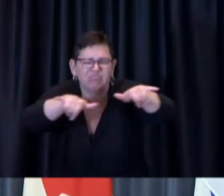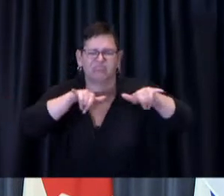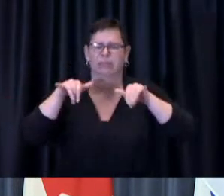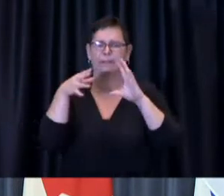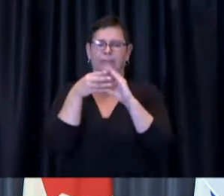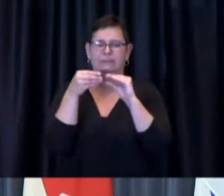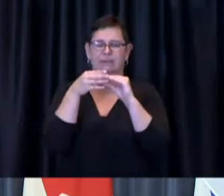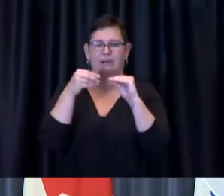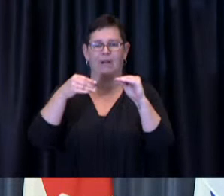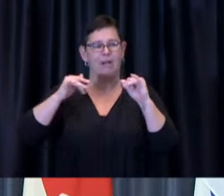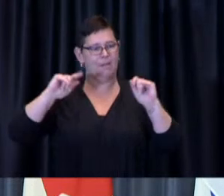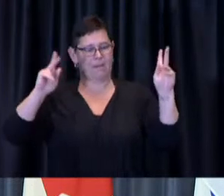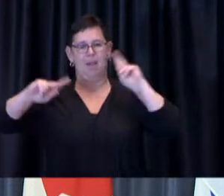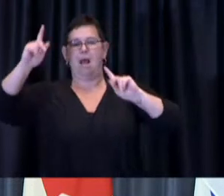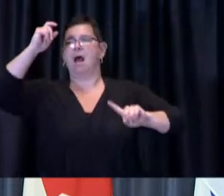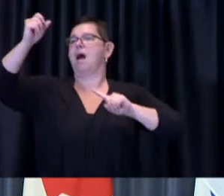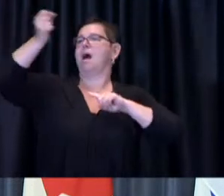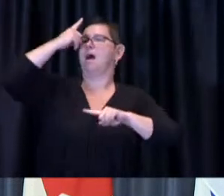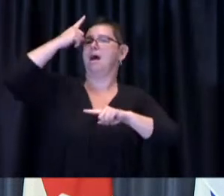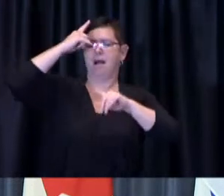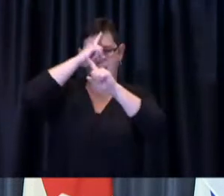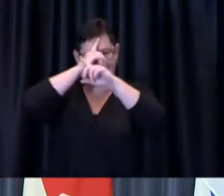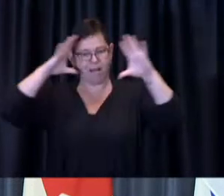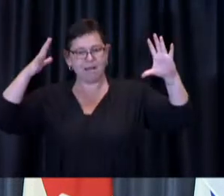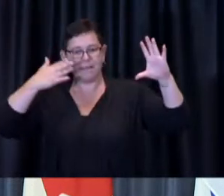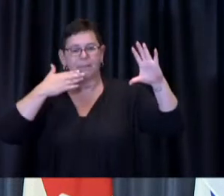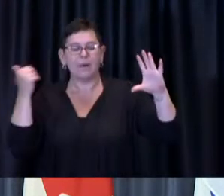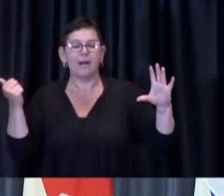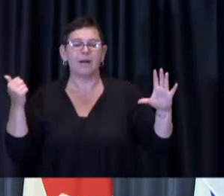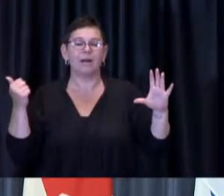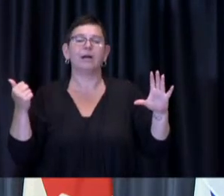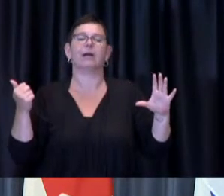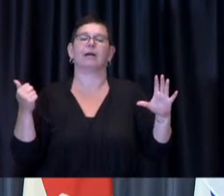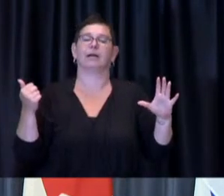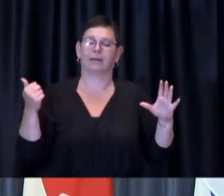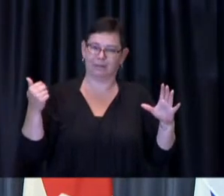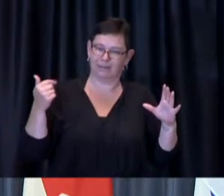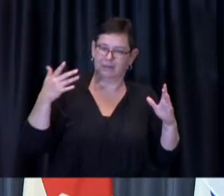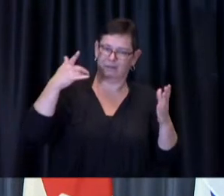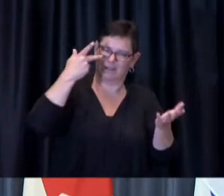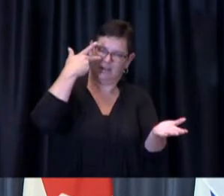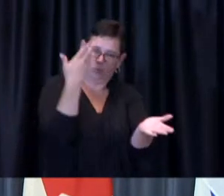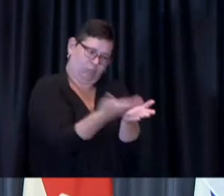in keeping with the science and ultimately gets us to increase vaccination coverage as we know it's